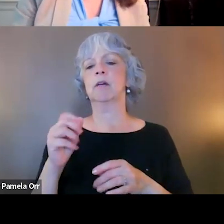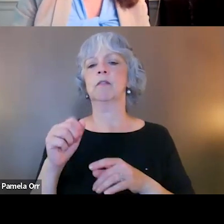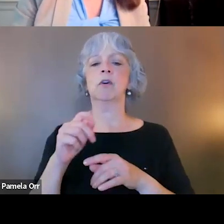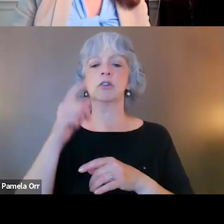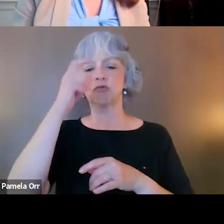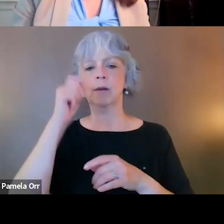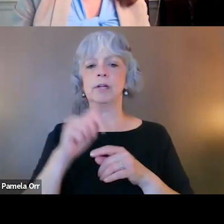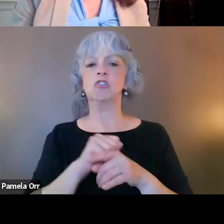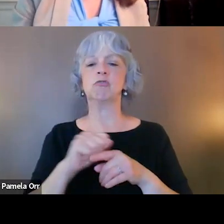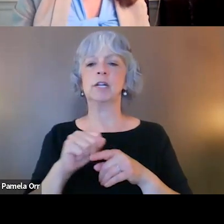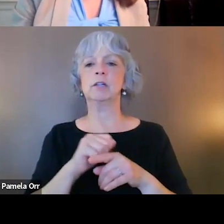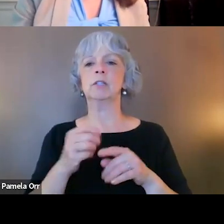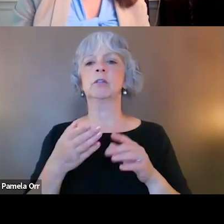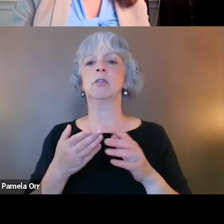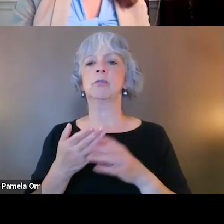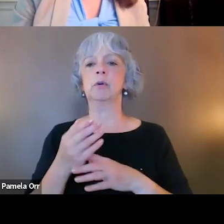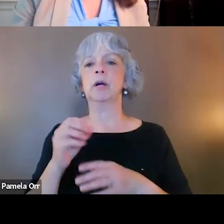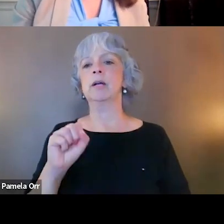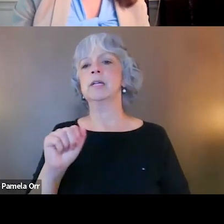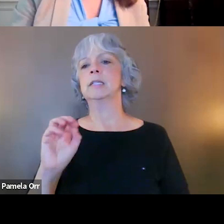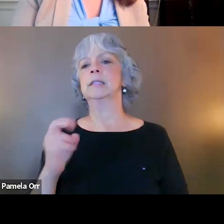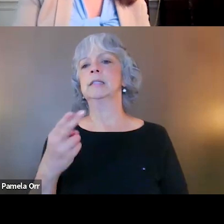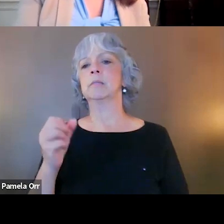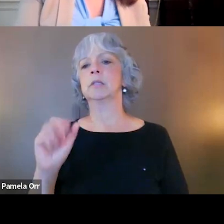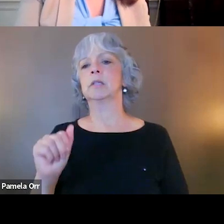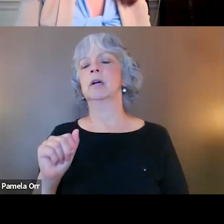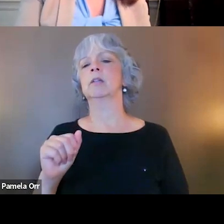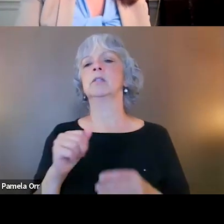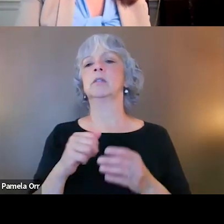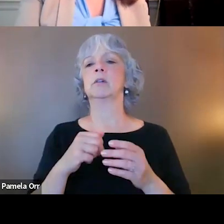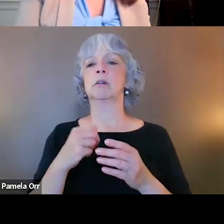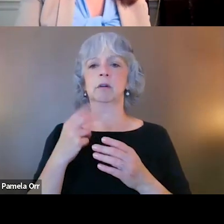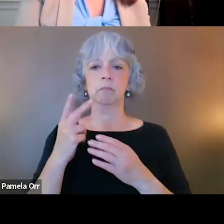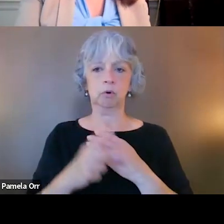SAMHSA's GAINS Center on a trauma training for criminal justice professionals.